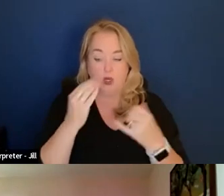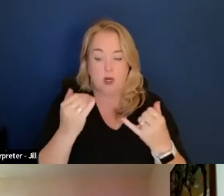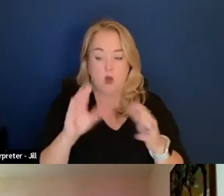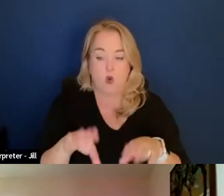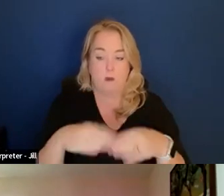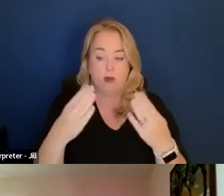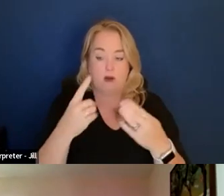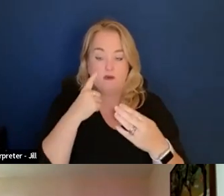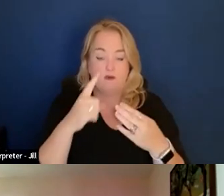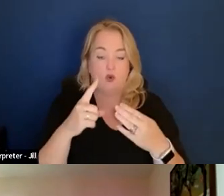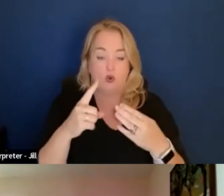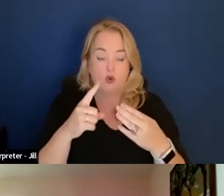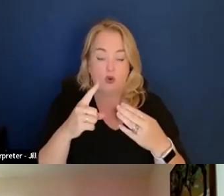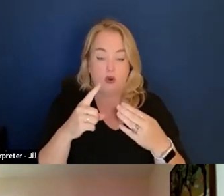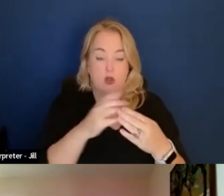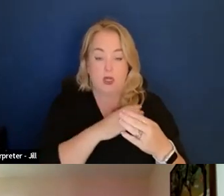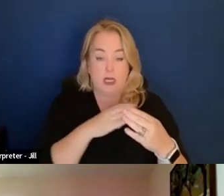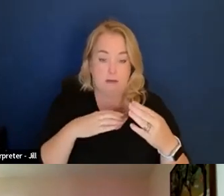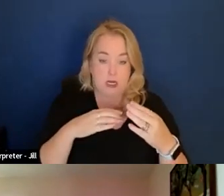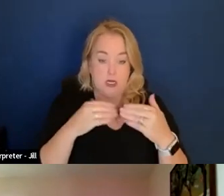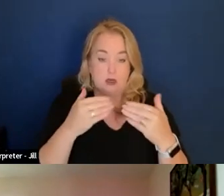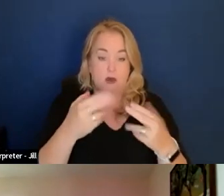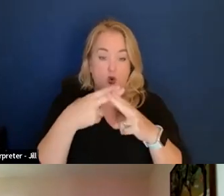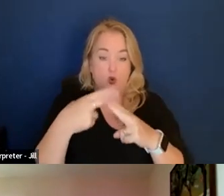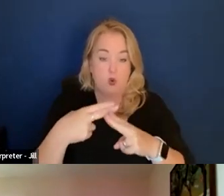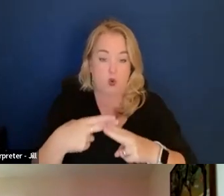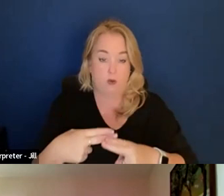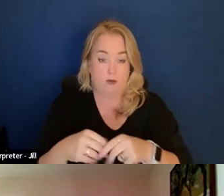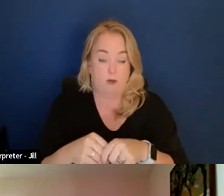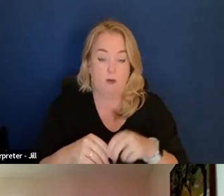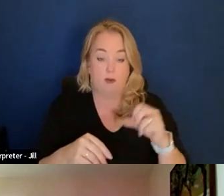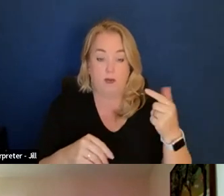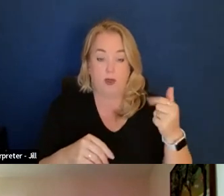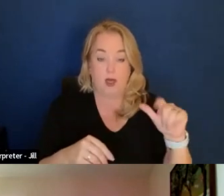up for the Acquisition Workforce Subcommittee by taking role. All right. Gail Bassette?